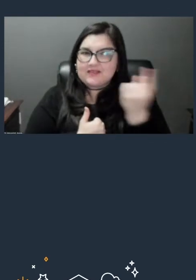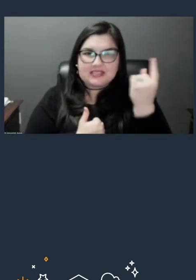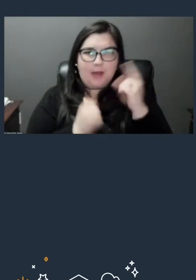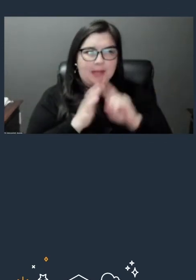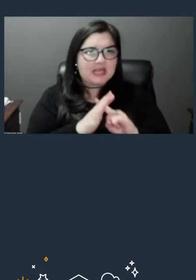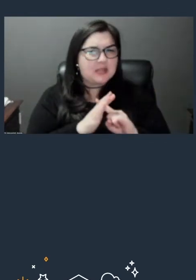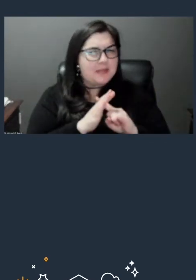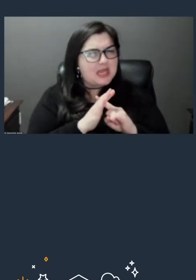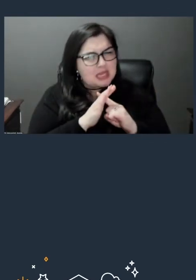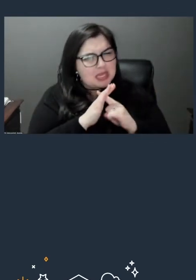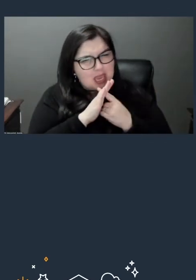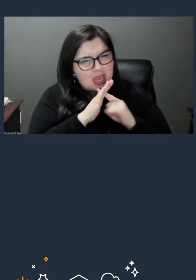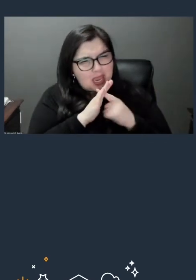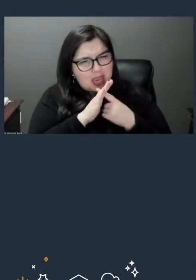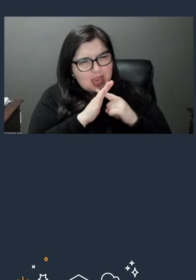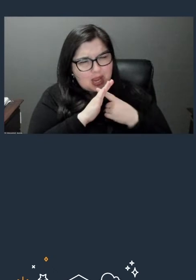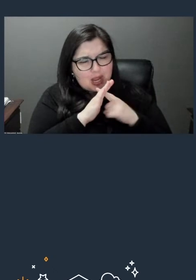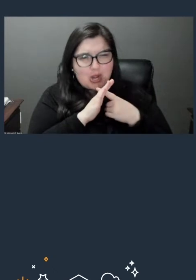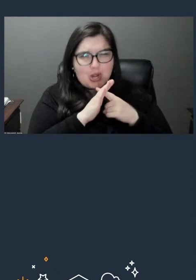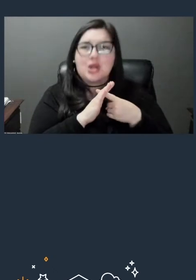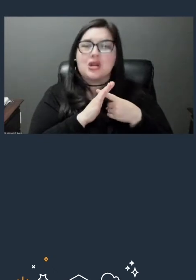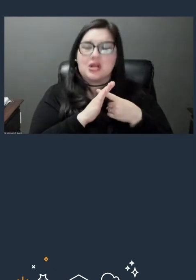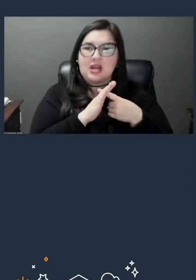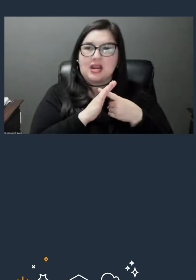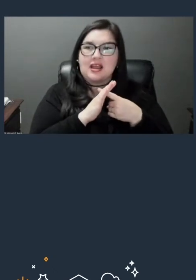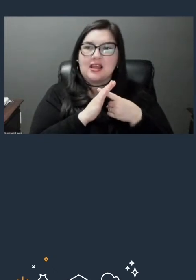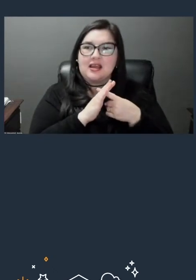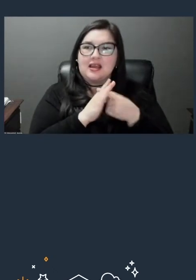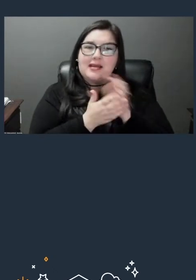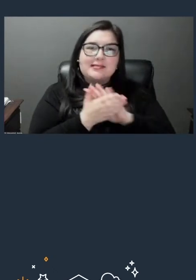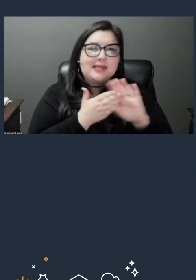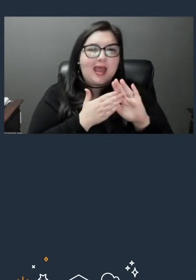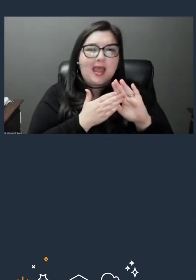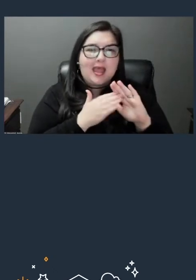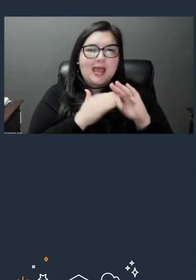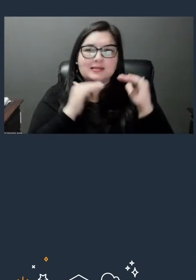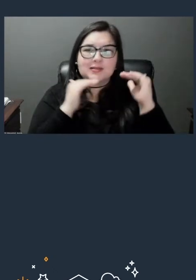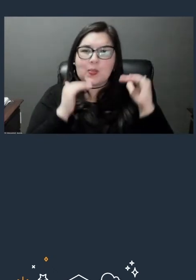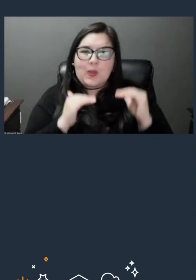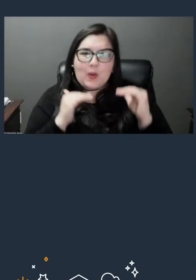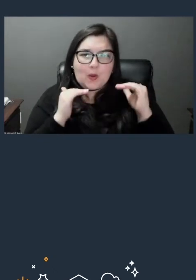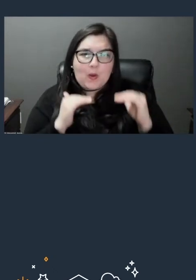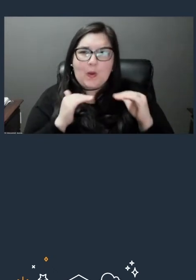and they see that we have these nice kind of like low barrier to entry, badges and courses,